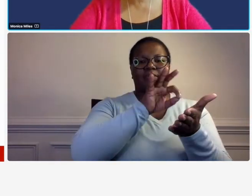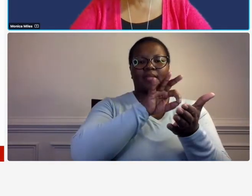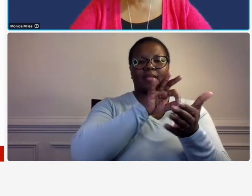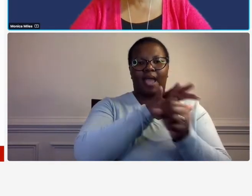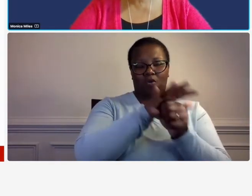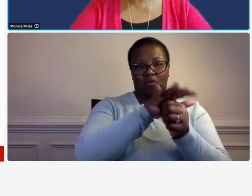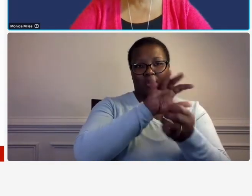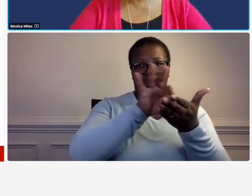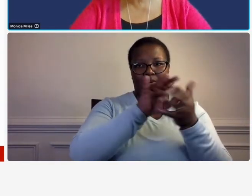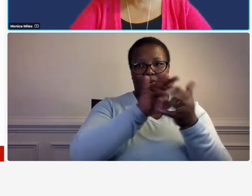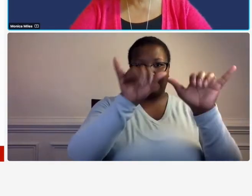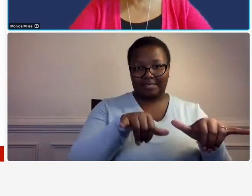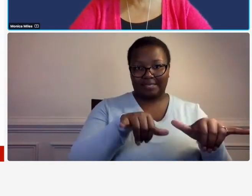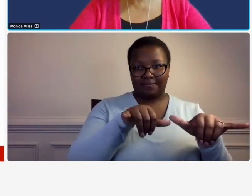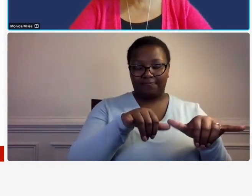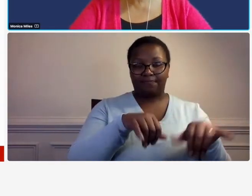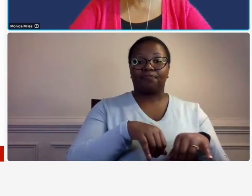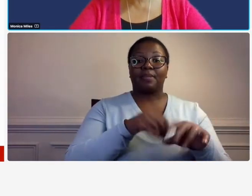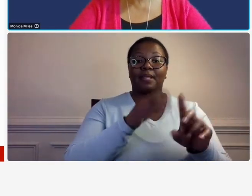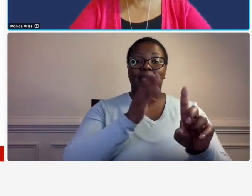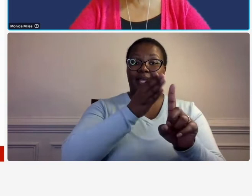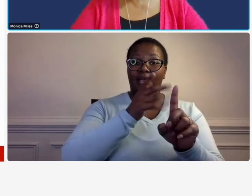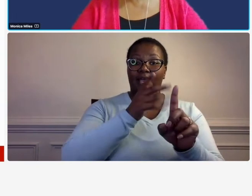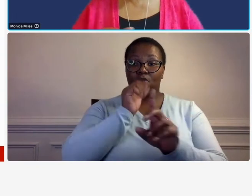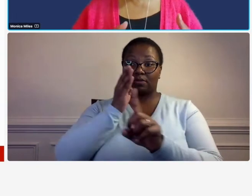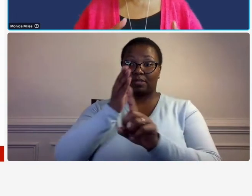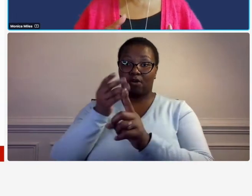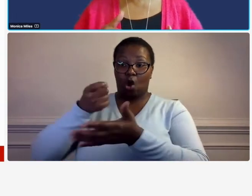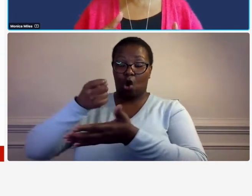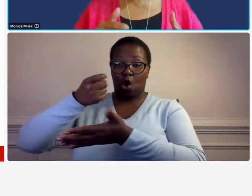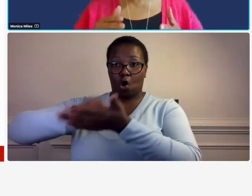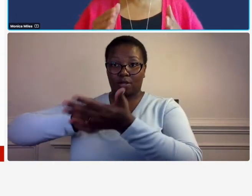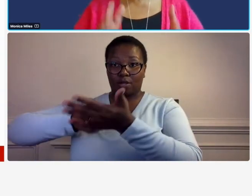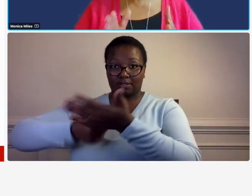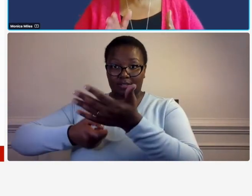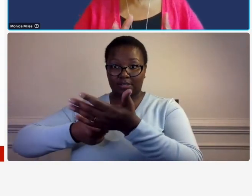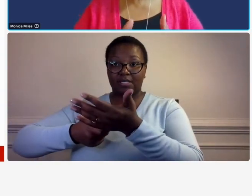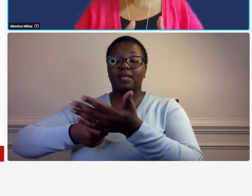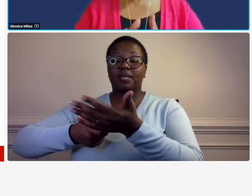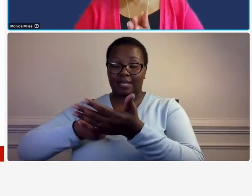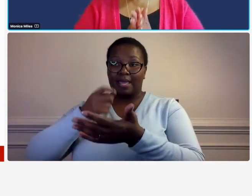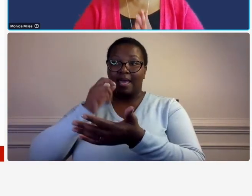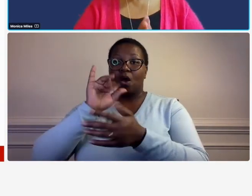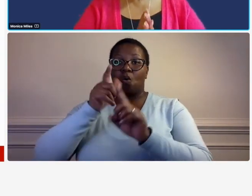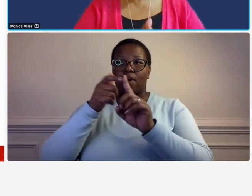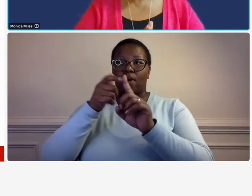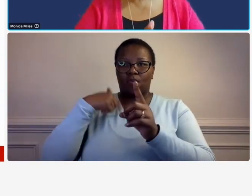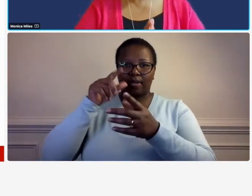direct and indirect costs being set up that are the reconciliation should take place at